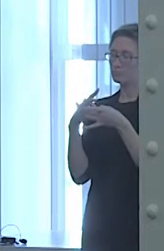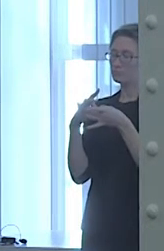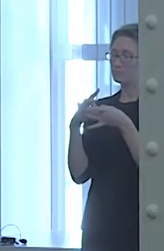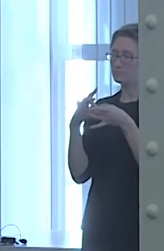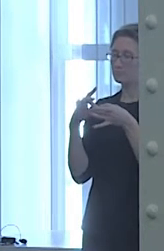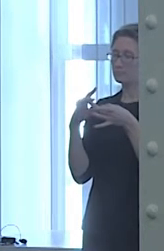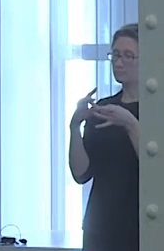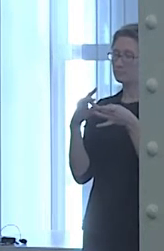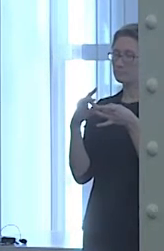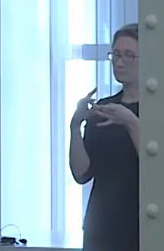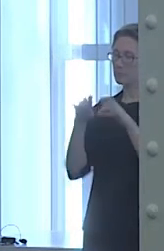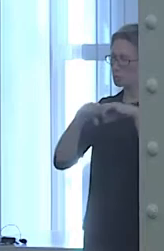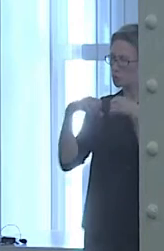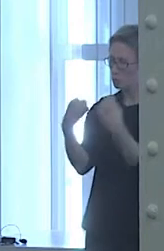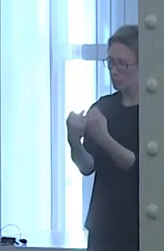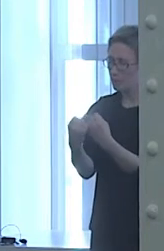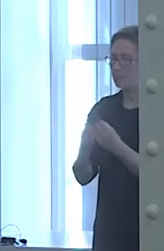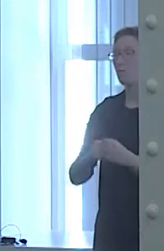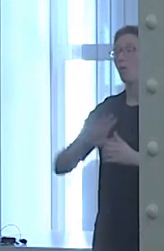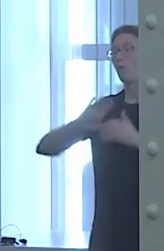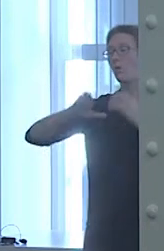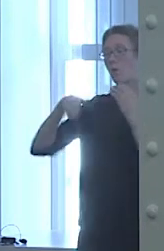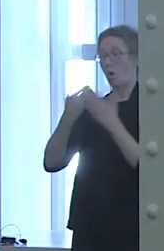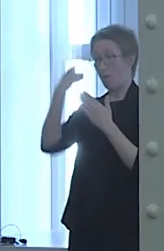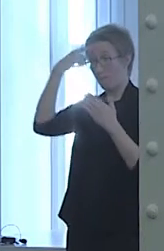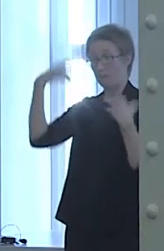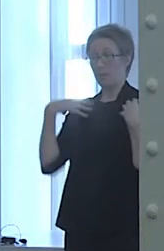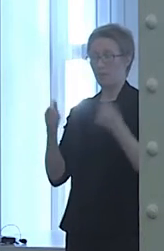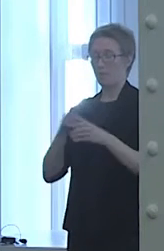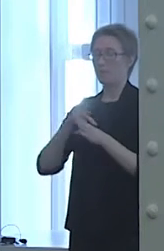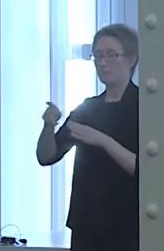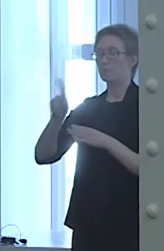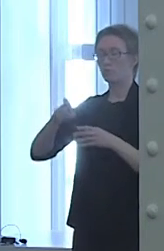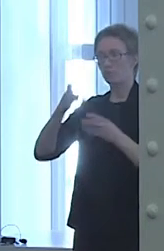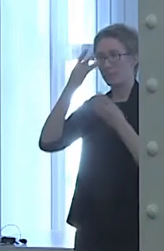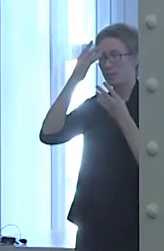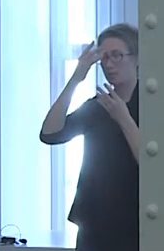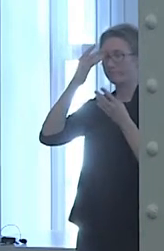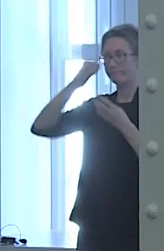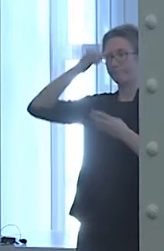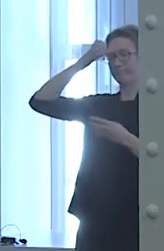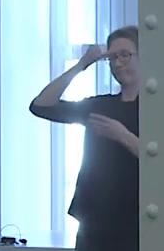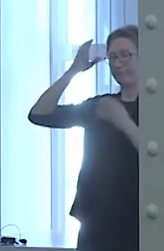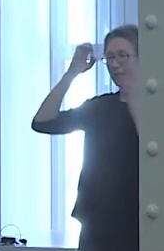should be informed of Asian-American cultural norms, and the norms of other minority groups.